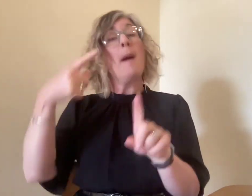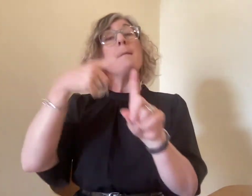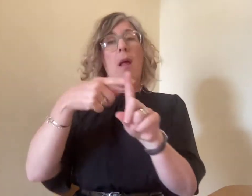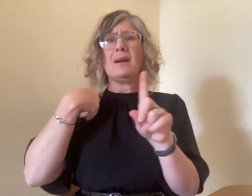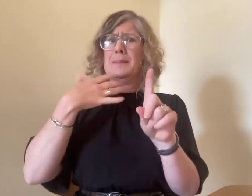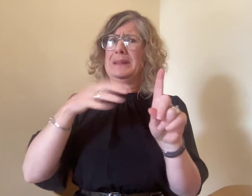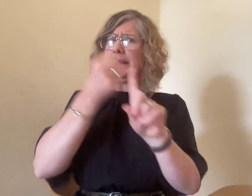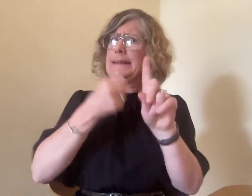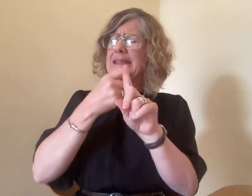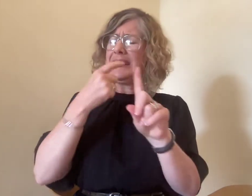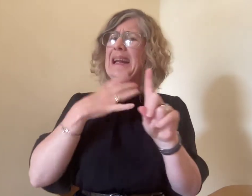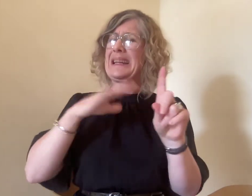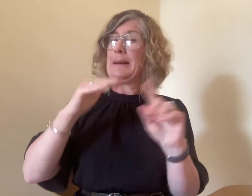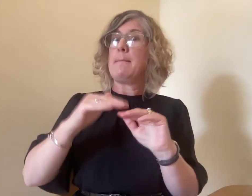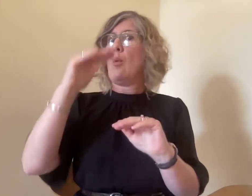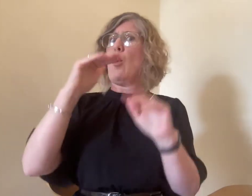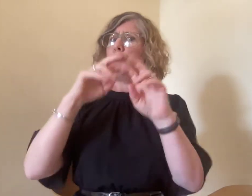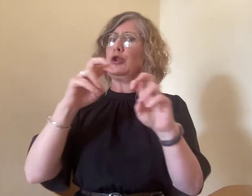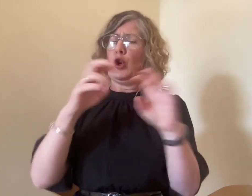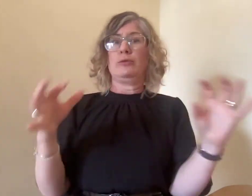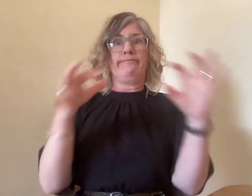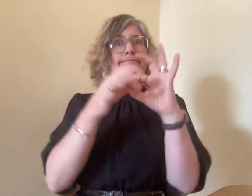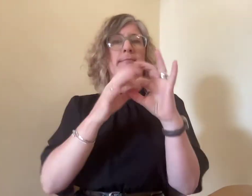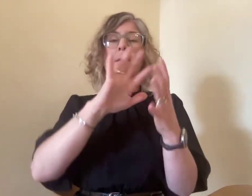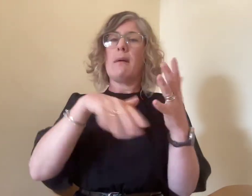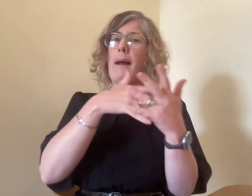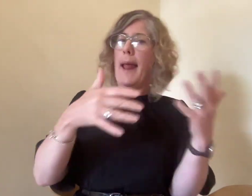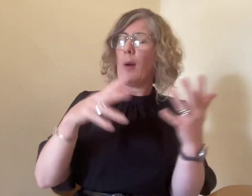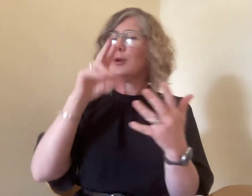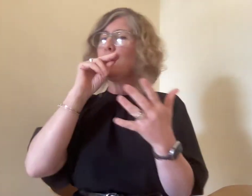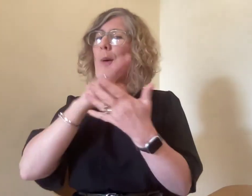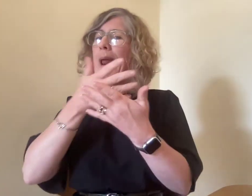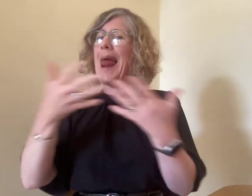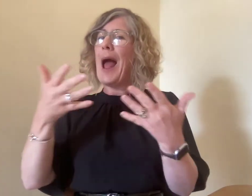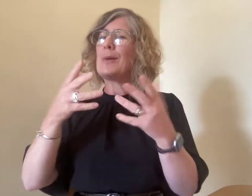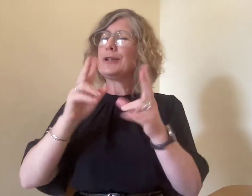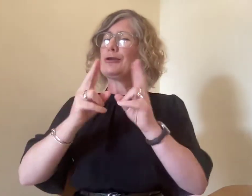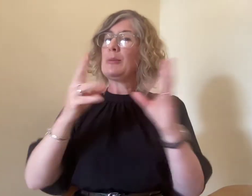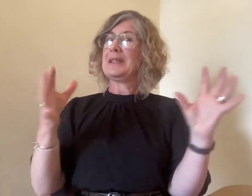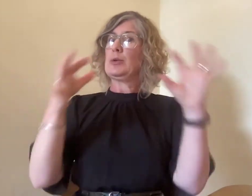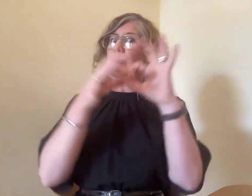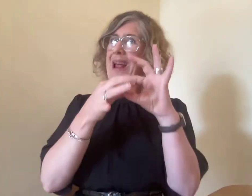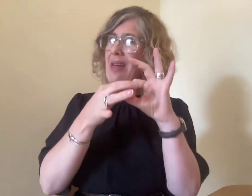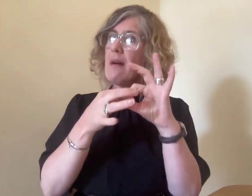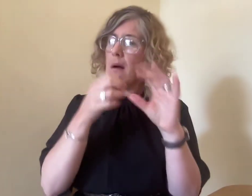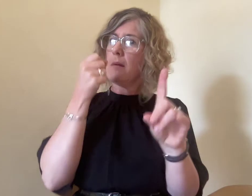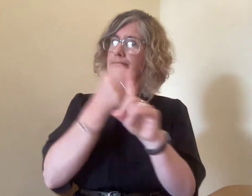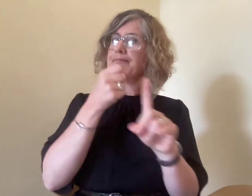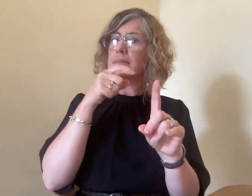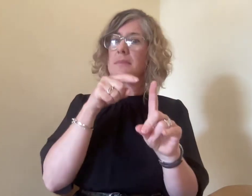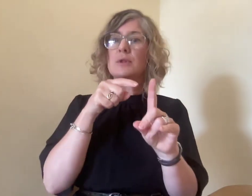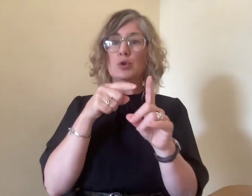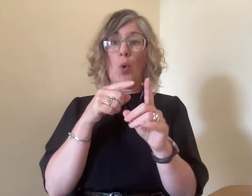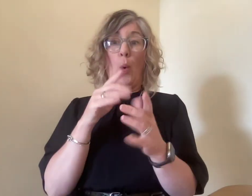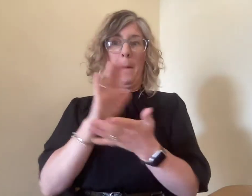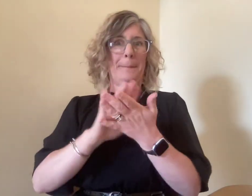and also for more synergies between spoken and signed language interpreter research and education,